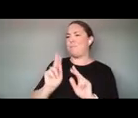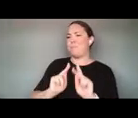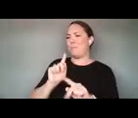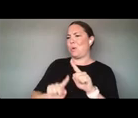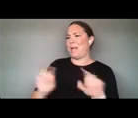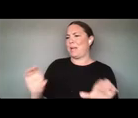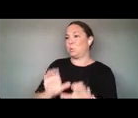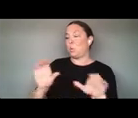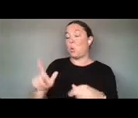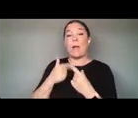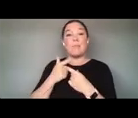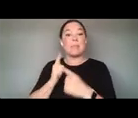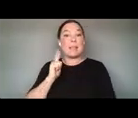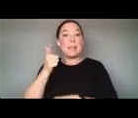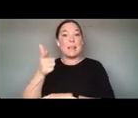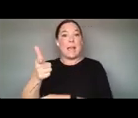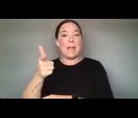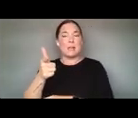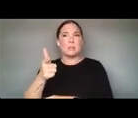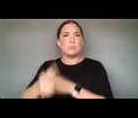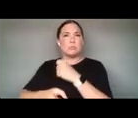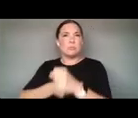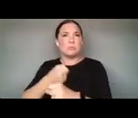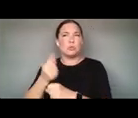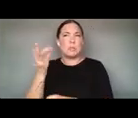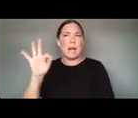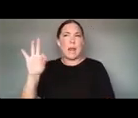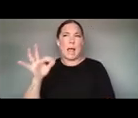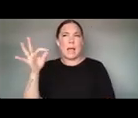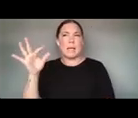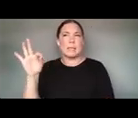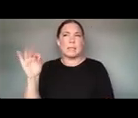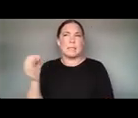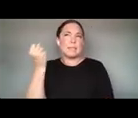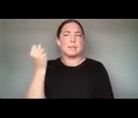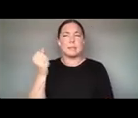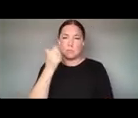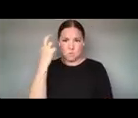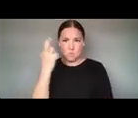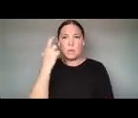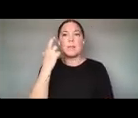GOING DEEP IN THE 90S I BEGAN REALIZING THAT A LONG HISTORY OF PEOPLE THAT CAME BEFORE,